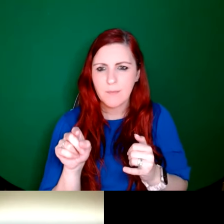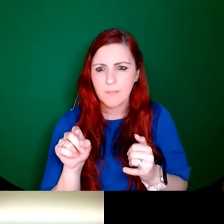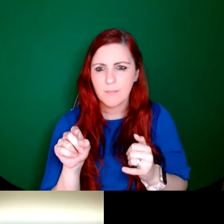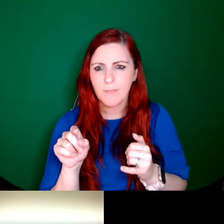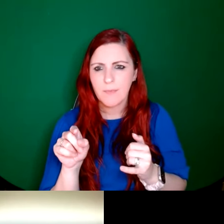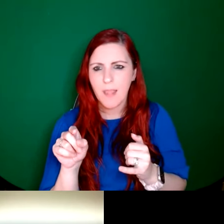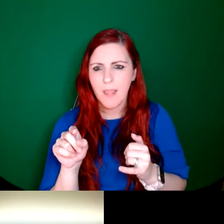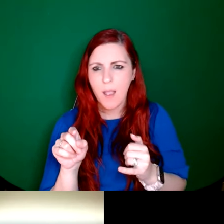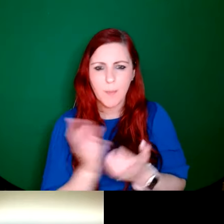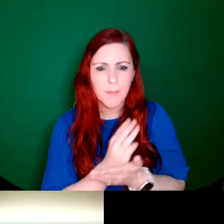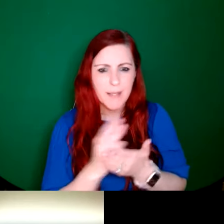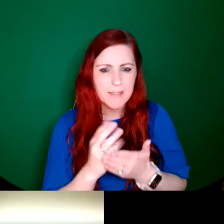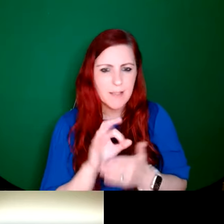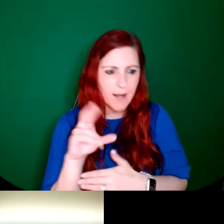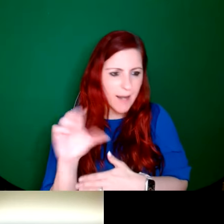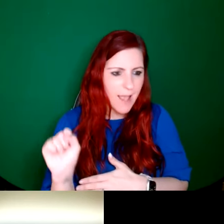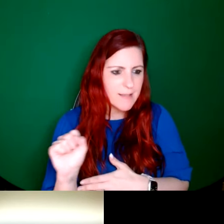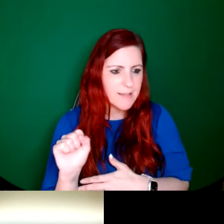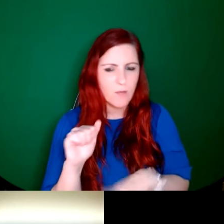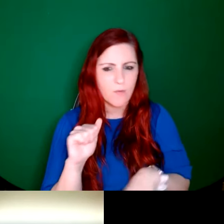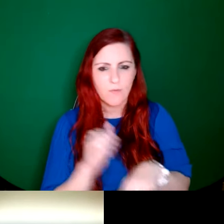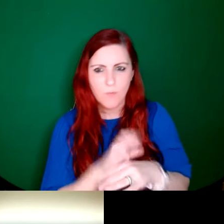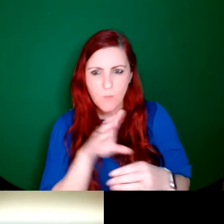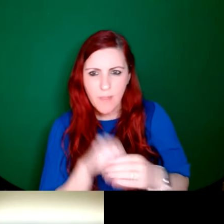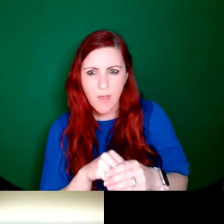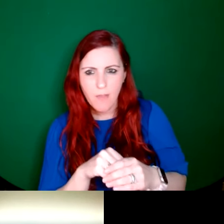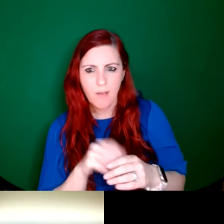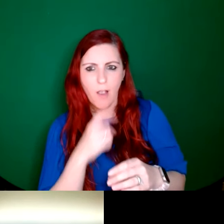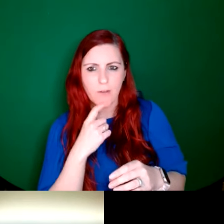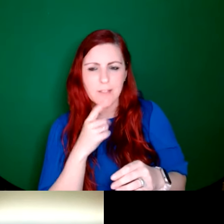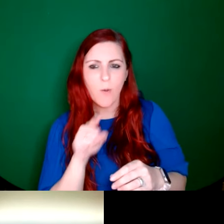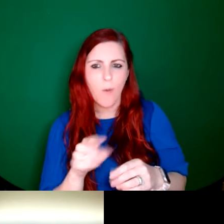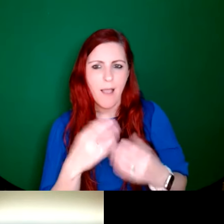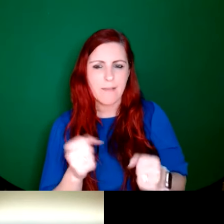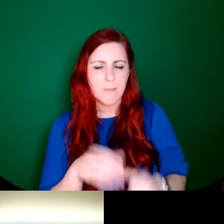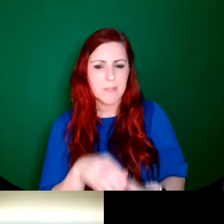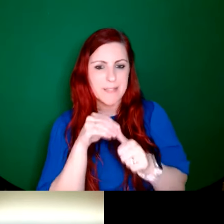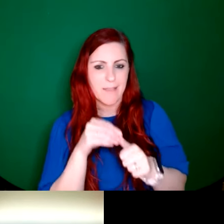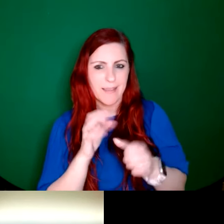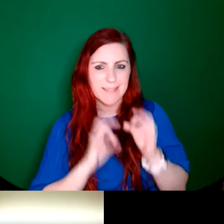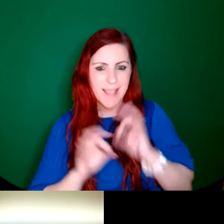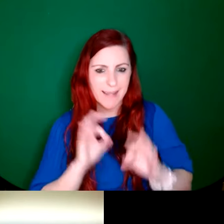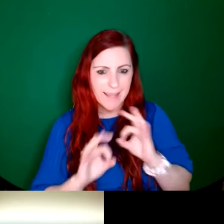that would be kind of stuck in together onto the concrete. So it is a very specific technique. It was mostly...